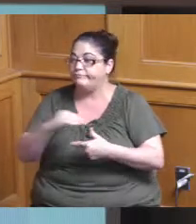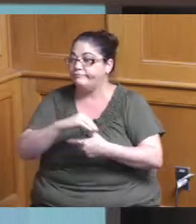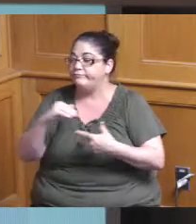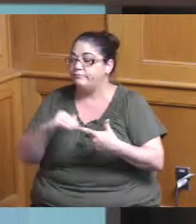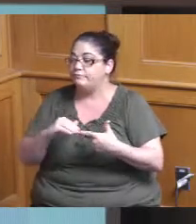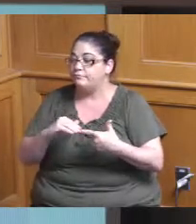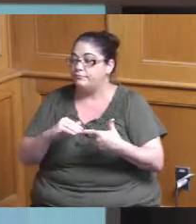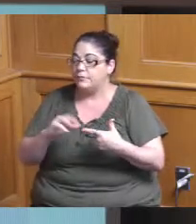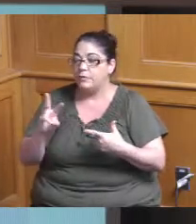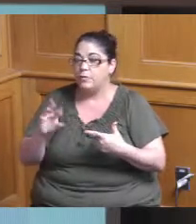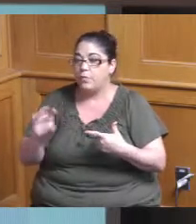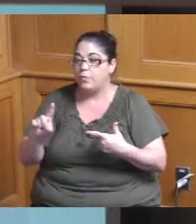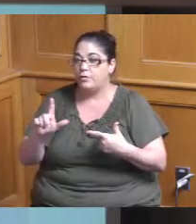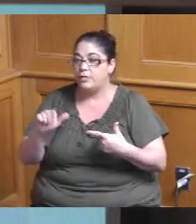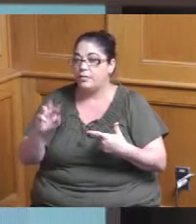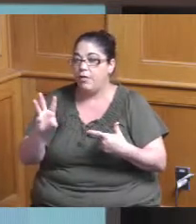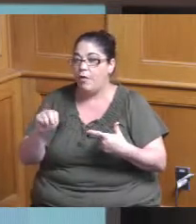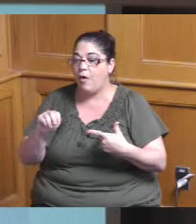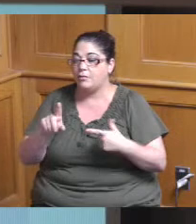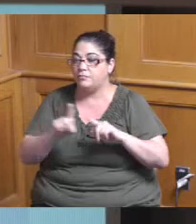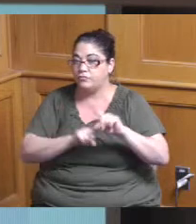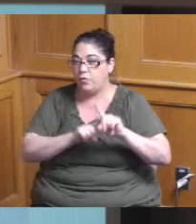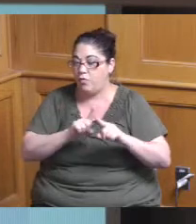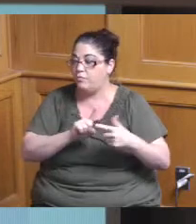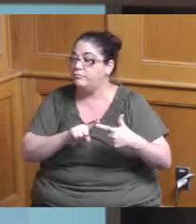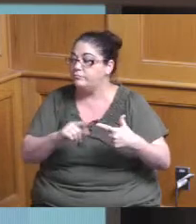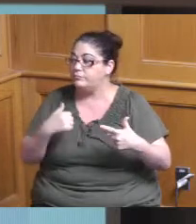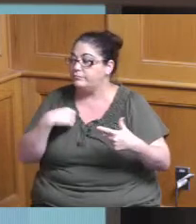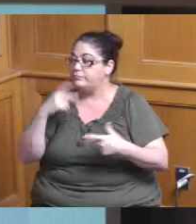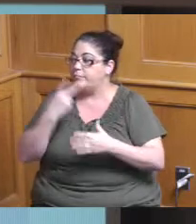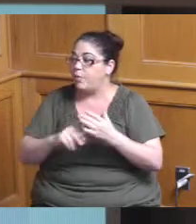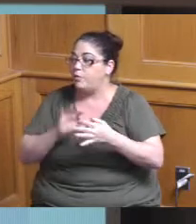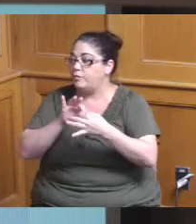Wyoming were both related to a Springfield pike corridor